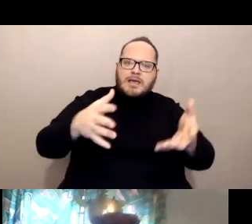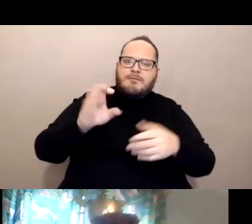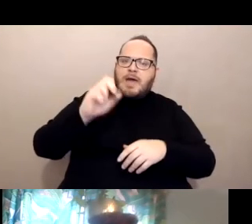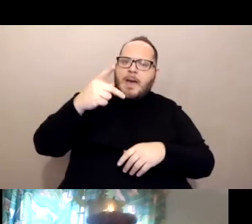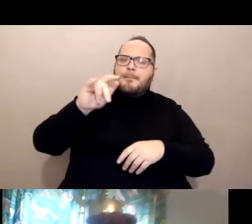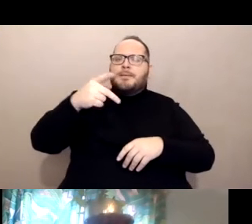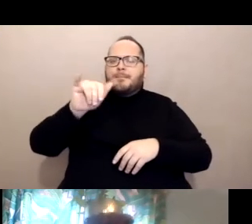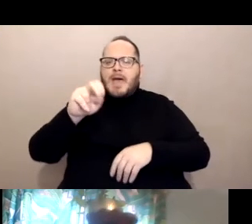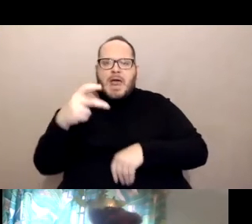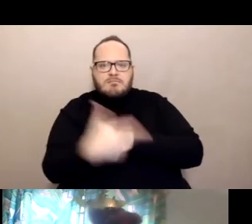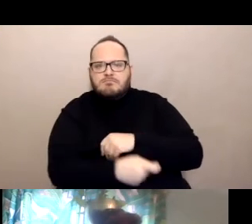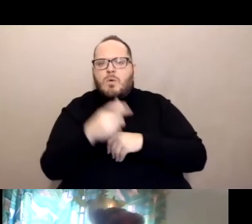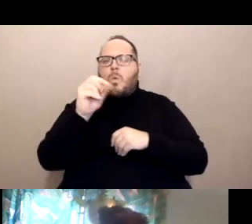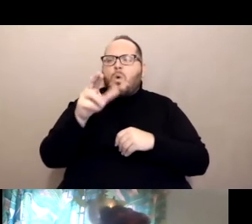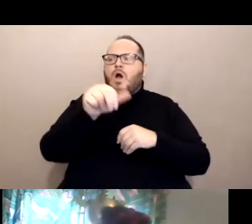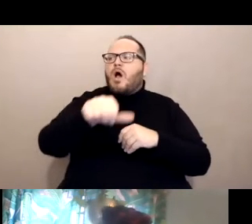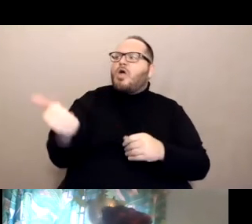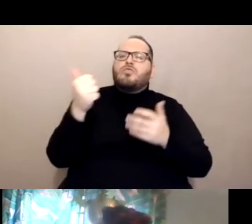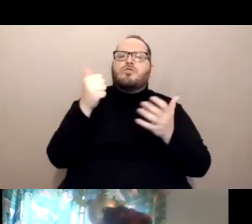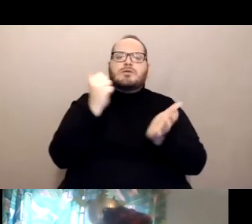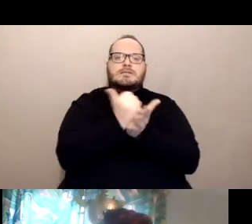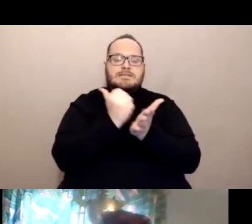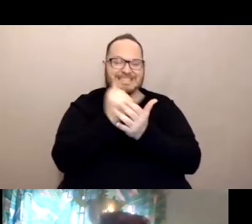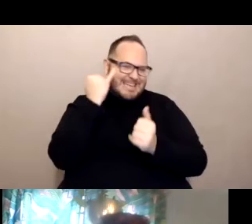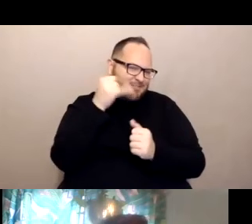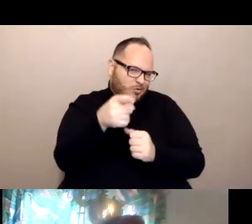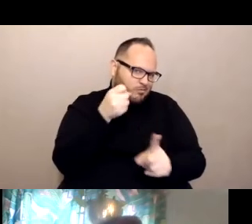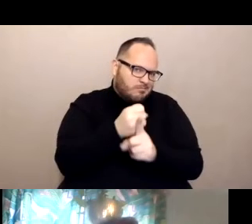should you have as severe allergic reaction. Other than that